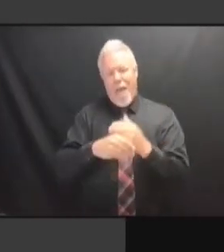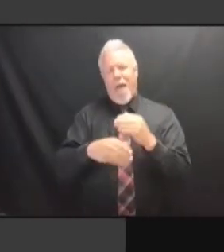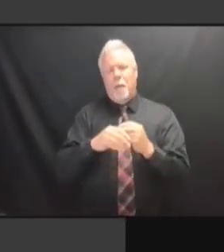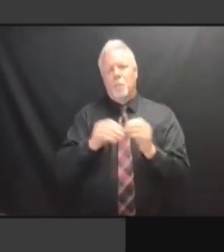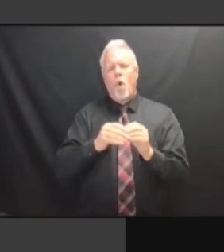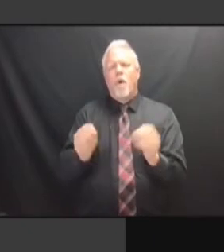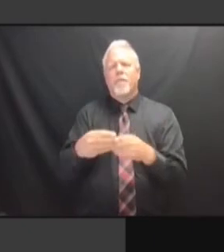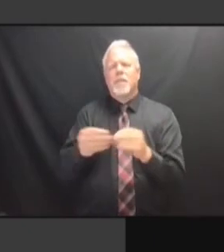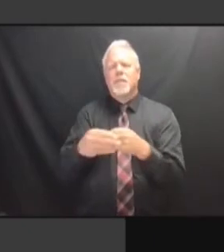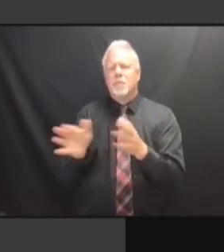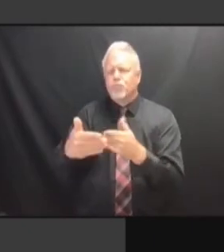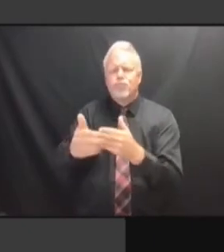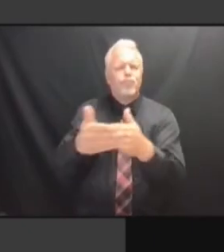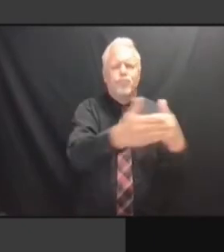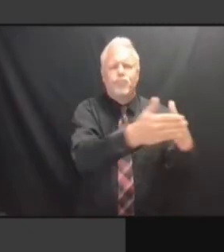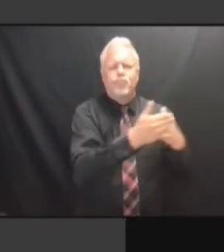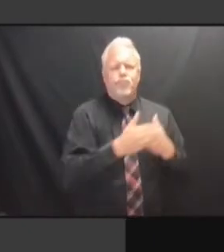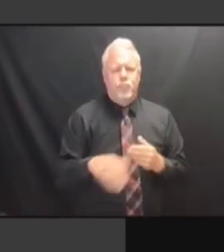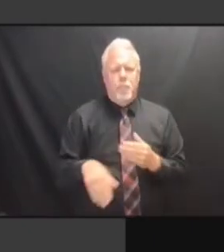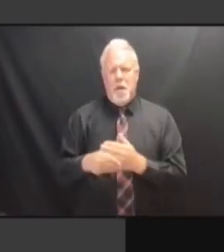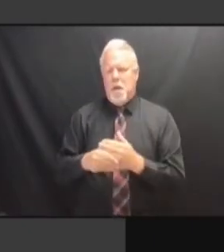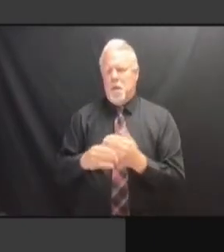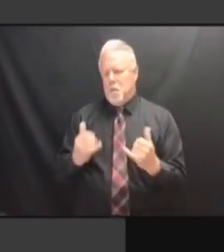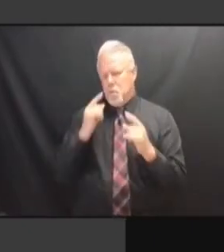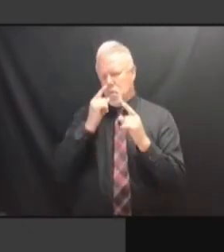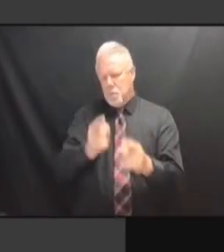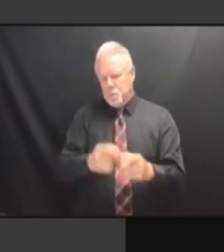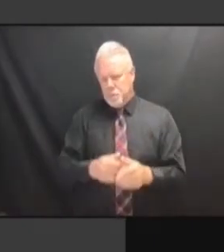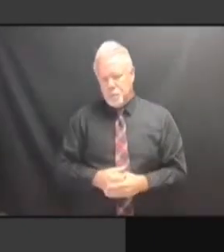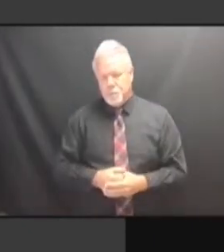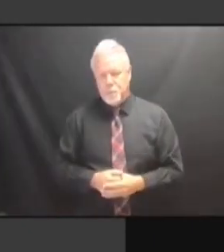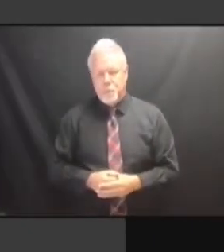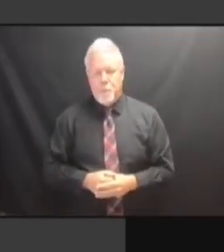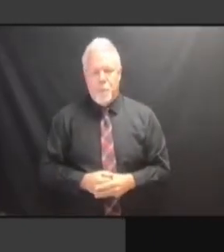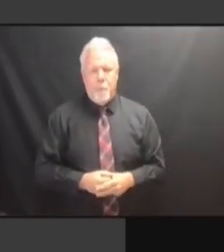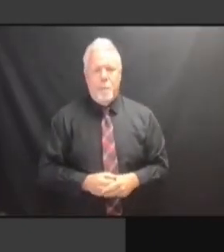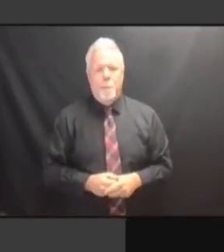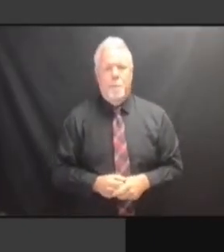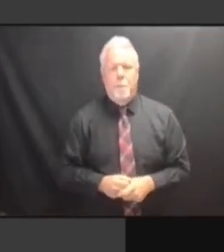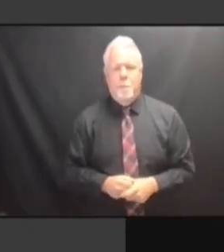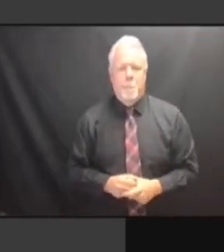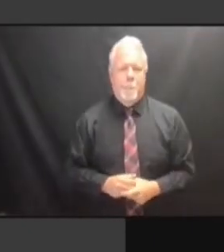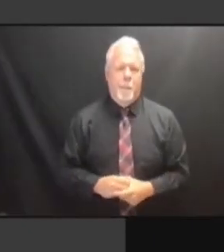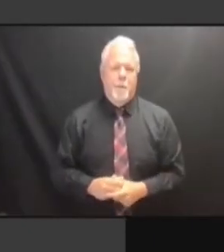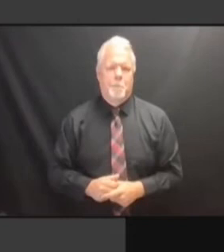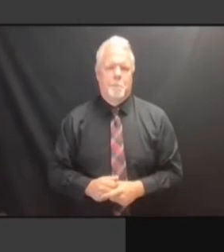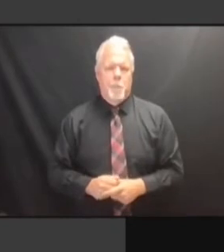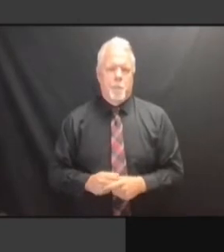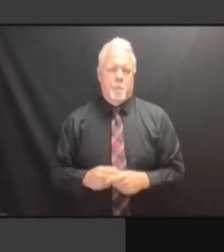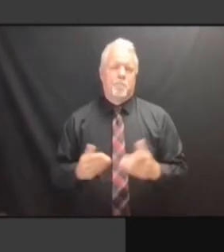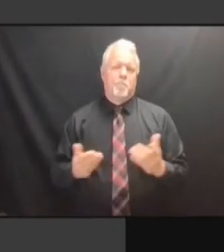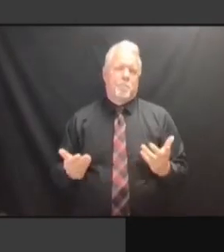ADDING ADDITIONAL OFFICES FOR THE POSITIONS WE'VE ADDING ADDITIONAL OFFICES FOR THE POSITIONS WE'VE ADDED, THE POSITIONS WE'VE ADDED, THE POSITIONS WE'VE ADDED, DIRECTORS, THE POSITIONS WE'VE ADDED, DIRECTORS, AND THE POSITIONS WE'VE ADDED, DIRECTORS, AND WORK THE POSITIONS WE'VE ADDED, DIRECTORS, AND WORK SPACES THE POSITIONS WE'VE ADDED, DIRECTORS, AND WORK SPACES FOR DIRECTORS, AND WORK SPACES FOR DIRECTORS, AND WORK SPACES FOR EMPLOYEES DIRECTORS, AND WORK SPACES FOR EMPLOYEES WE'RE DIRECTORS, AND WORK SPACES FOR EMPLOYEES WE'RE EXPECTING DIRECTORS, AND WORK SPACES FOR EMPLOYEES WE'RE EXPECTING FROM EMPLOYEES WE'RE EXPECTING FROM EMPLOYEES WE'RE EXPECTING FROM PUBLIC EMPLOYEES WE'RE EXPECTING FROM PUBLIC FINANCING EMPLOYEES WE'RE EXPECTING FROM PUBLIC FINANCING AS EMPLOYEES WE'RE EXPECTING FROM PUBLIC FINANCING AS WELL EMPLOYEES WE'RE EXPECTING FROM PUBLIC FINANCING AS WELL AS EMPLOYEES WE'RE EXPECTING FROM PUBLIC FINANCING AS WELL AS I.T. PUBLIC FINANCING AS WELL AS I.T. PUBLIC FINANCING AS WELL AS I.T. AND